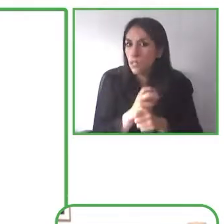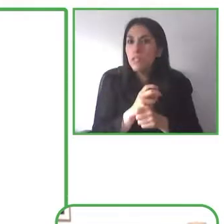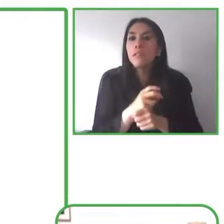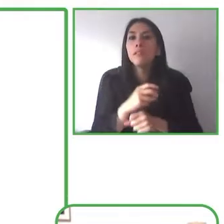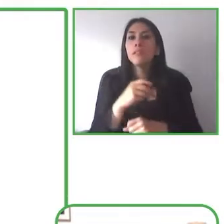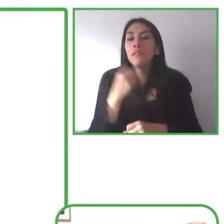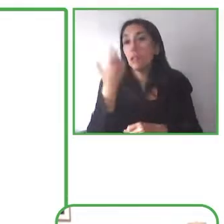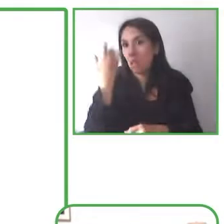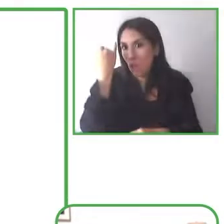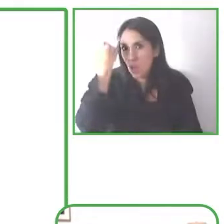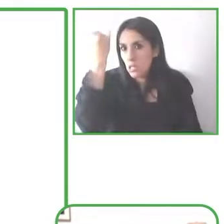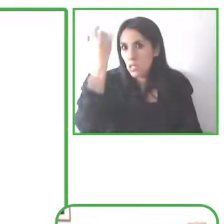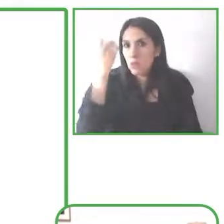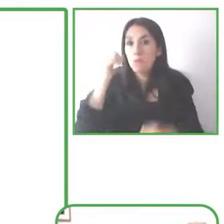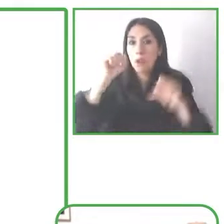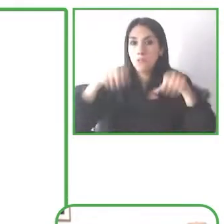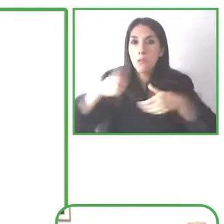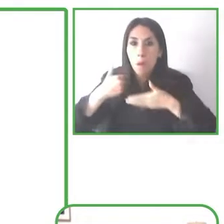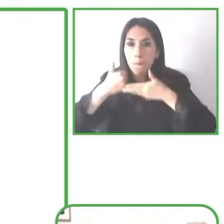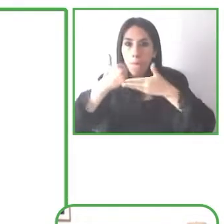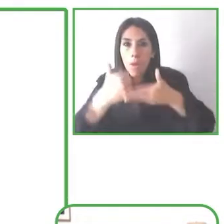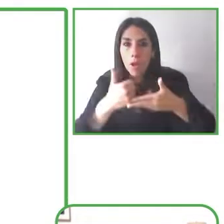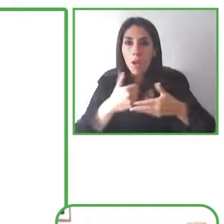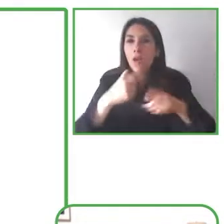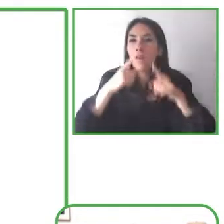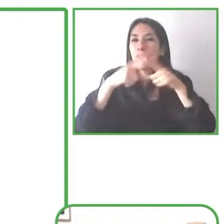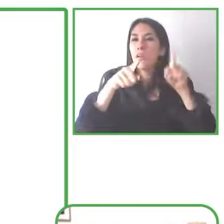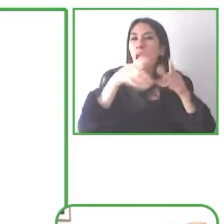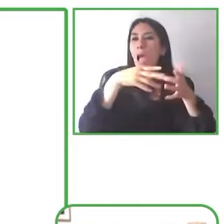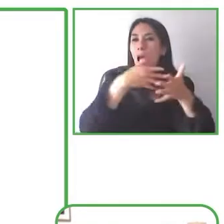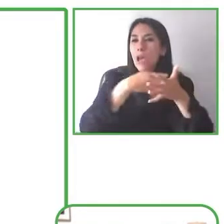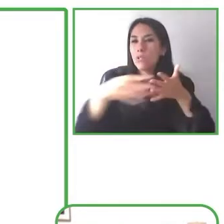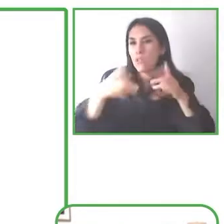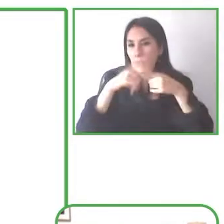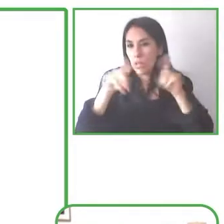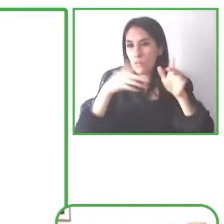our community actually so we were really excited to get that launched.